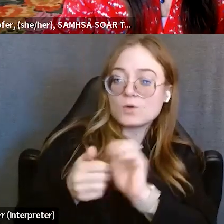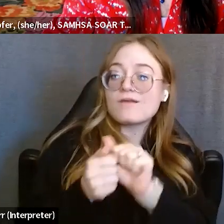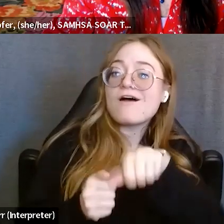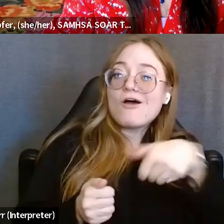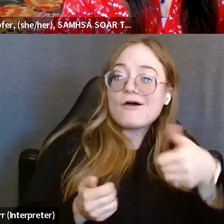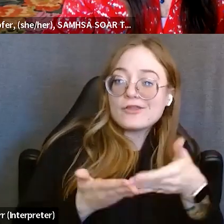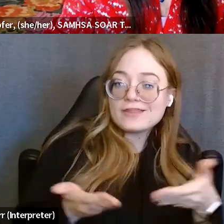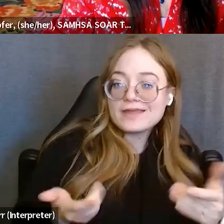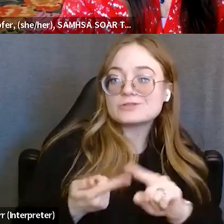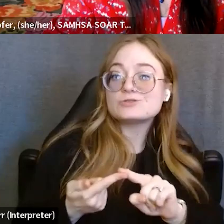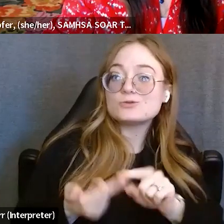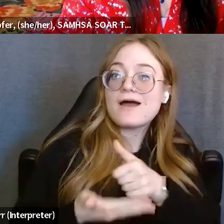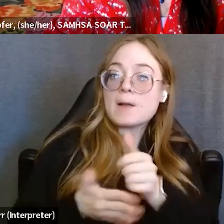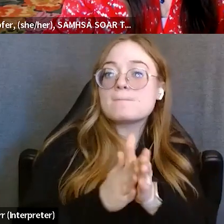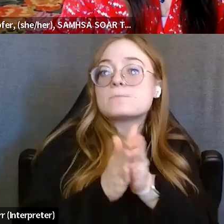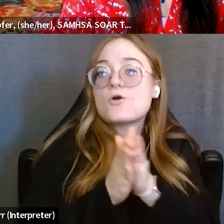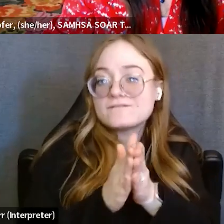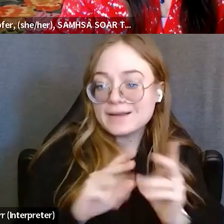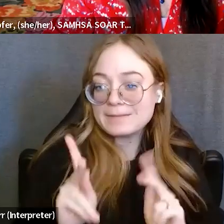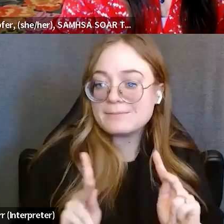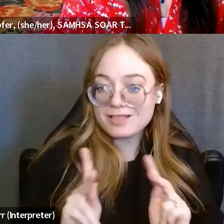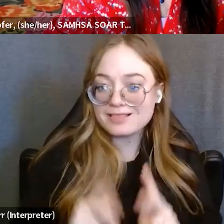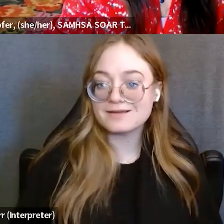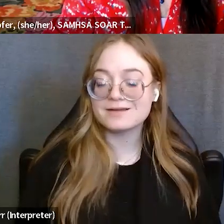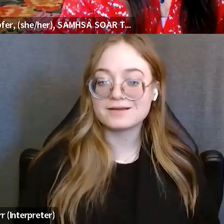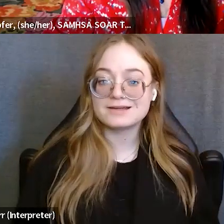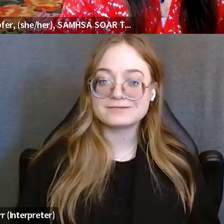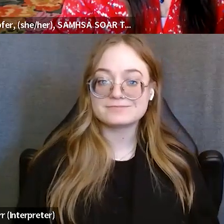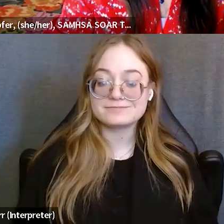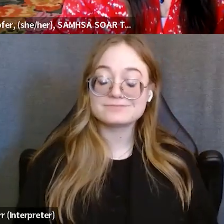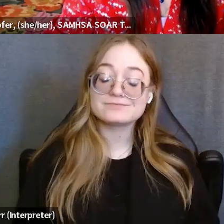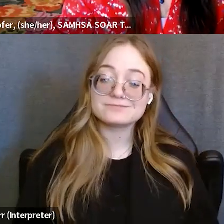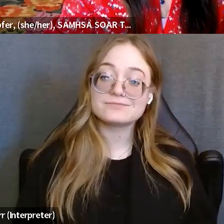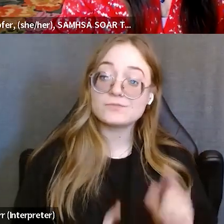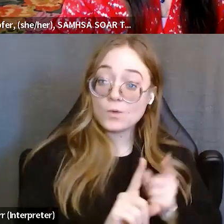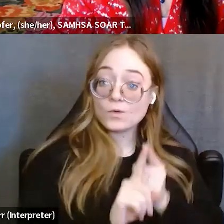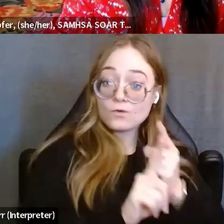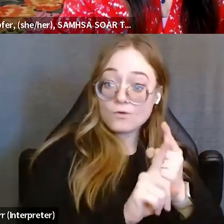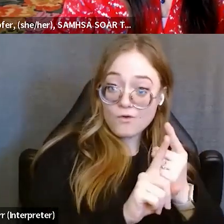to motivate people to get the goal that they want and also get their help in line, as well.